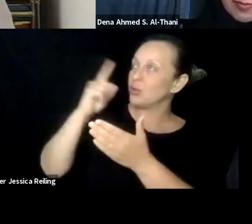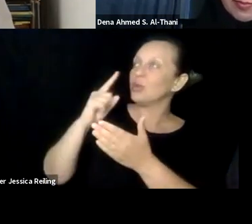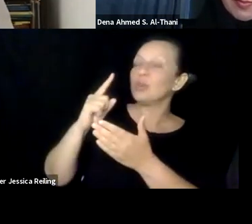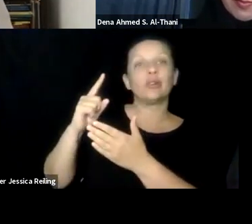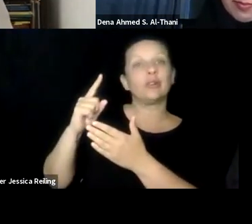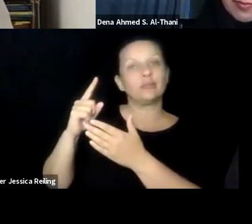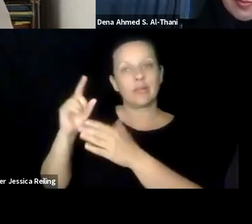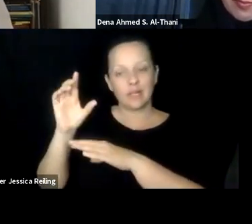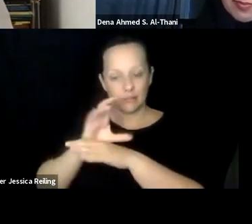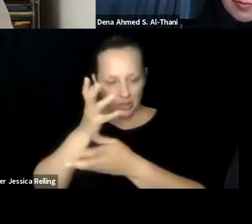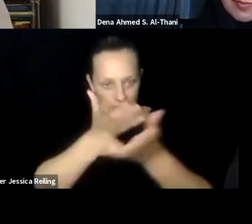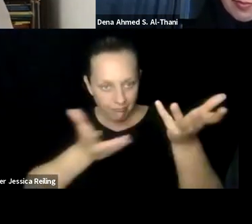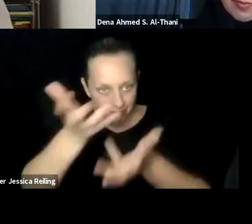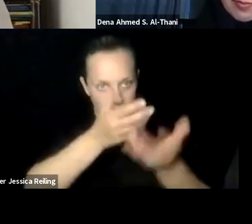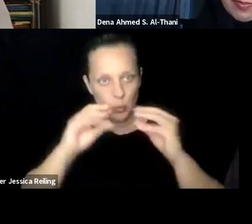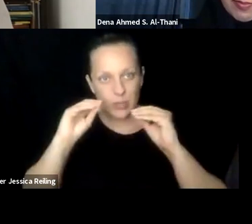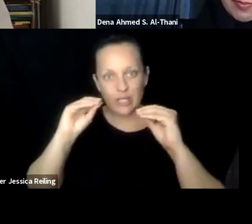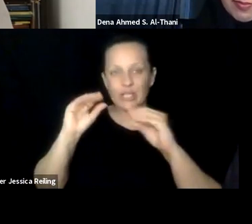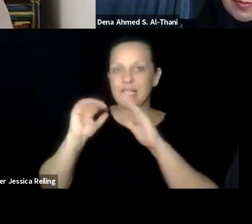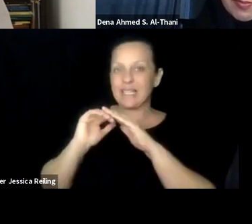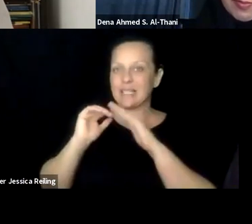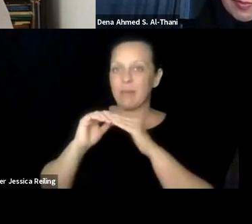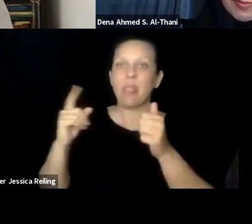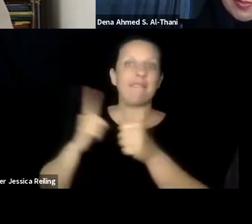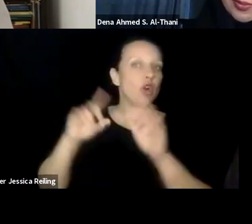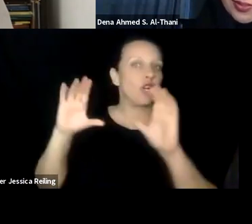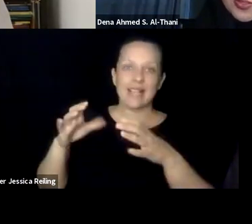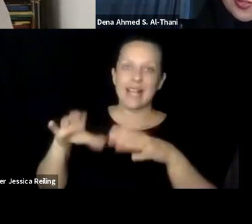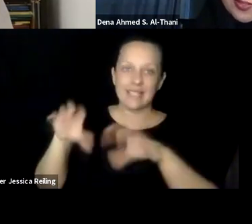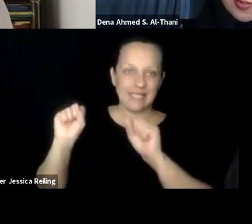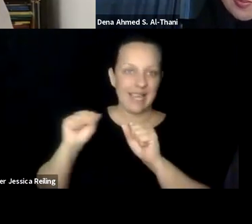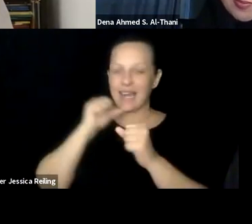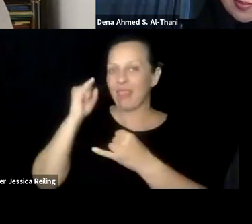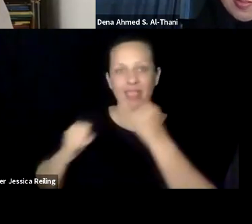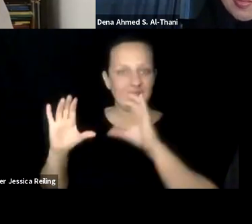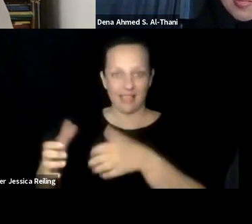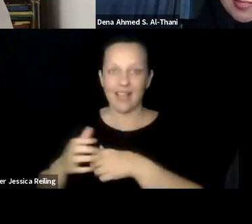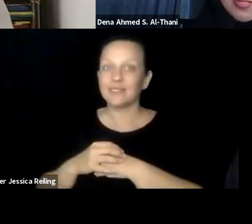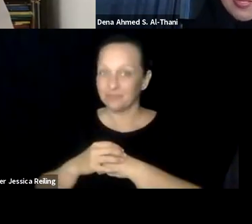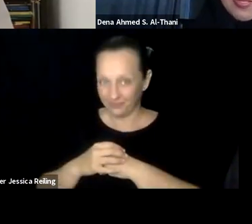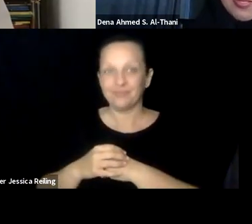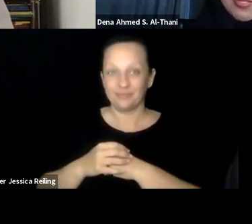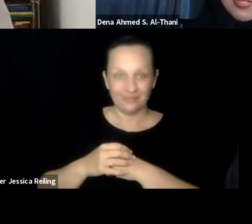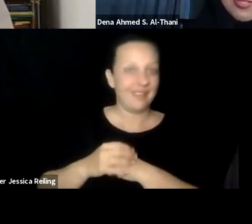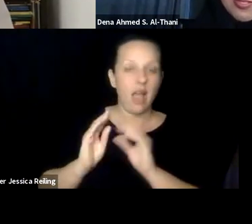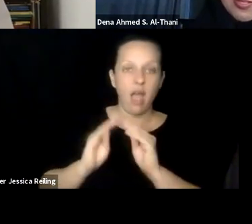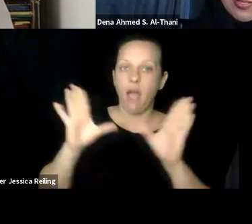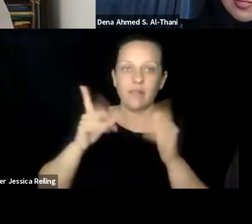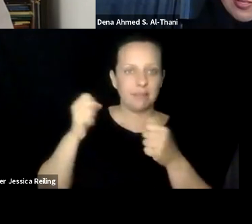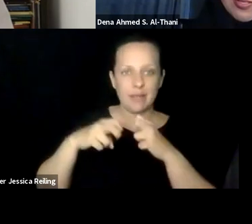this. One first of all, for instance, the graduate class, fundamentals of human computer interaction. We teach accessibility in the first